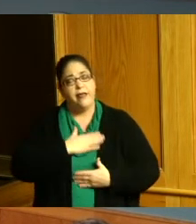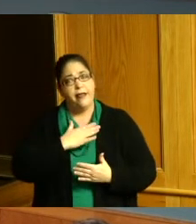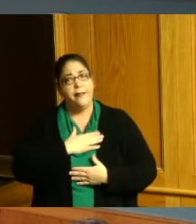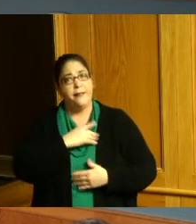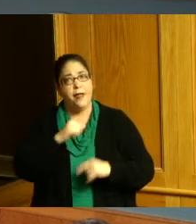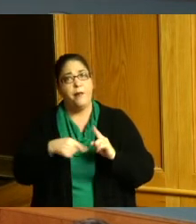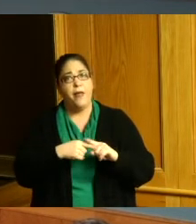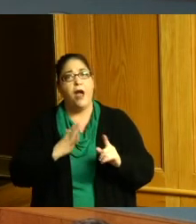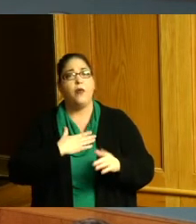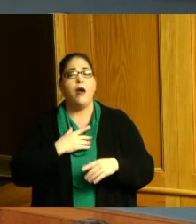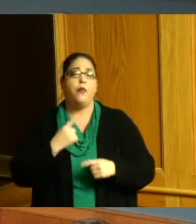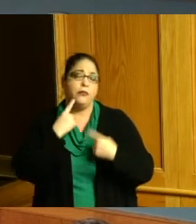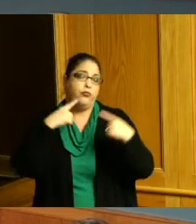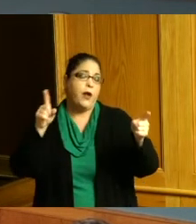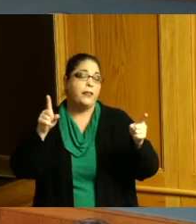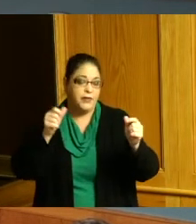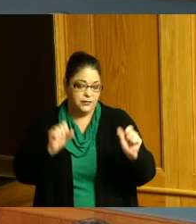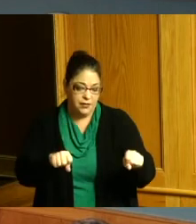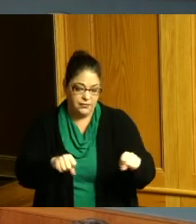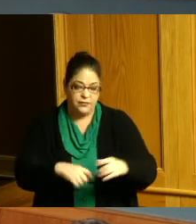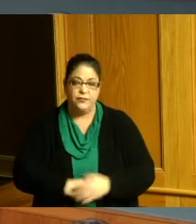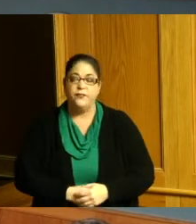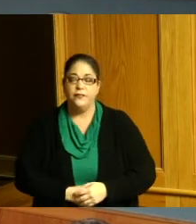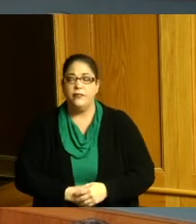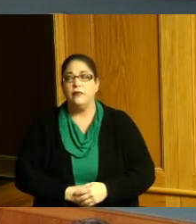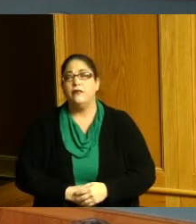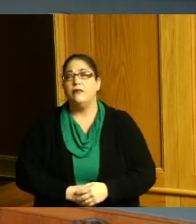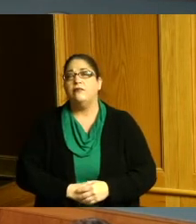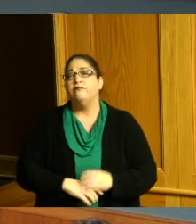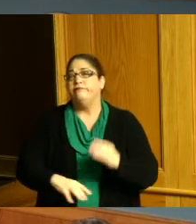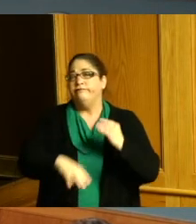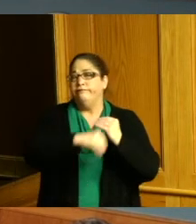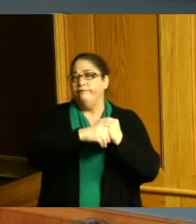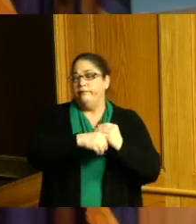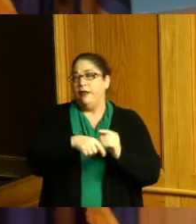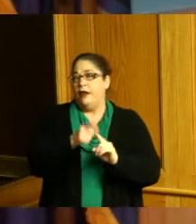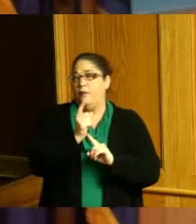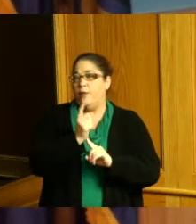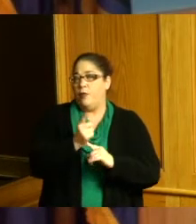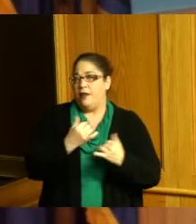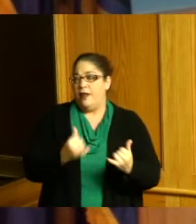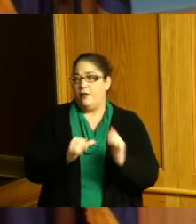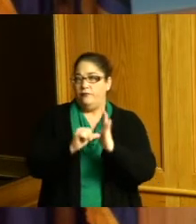proclamation but I wanted to just take a moment to really highlight a couple of things because